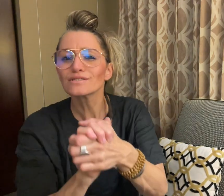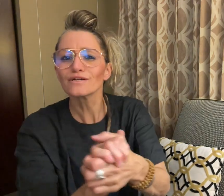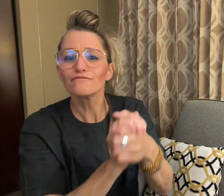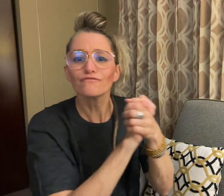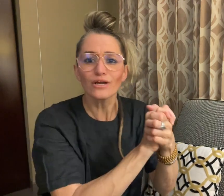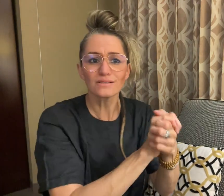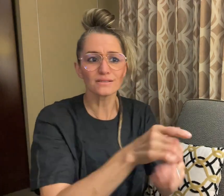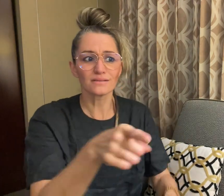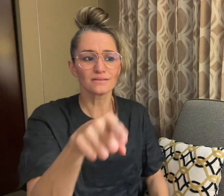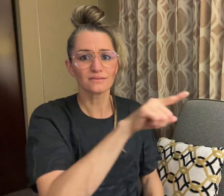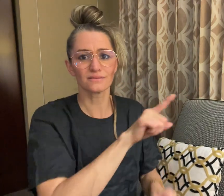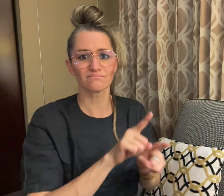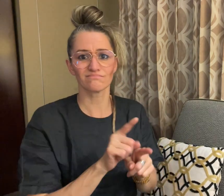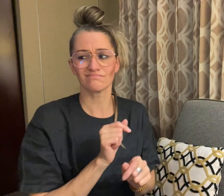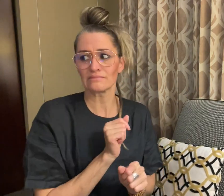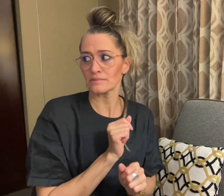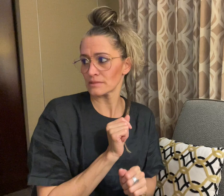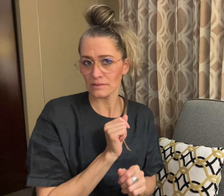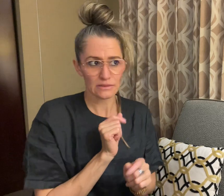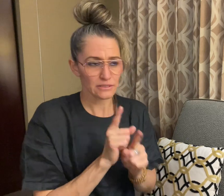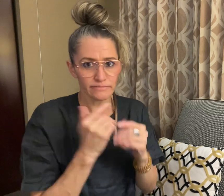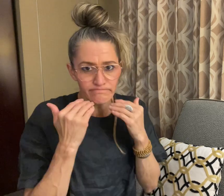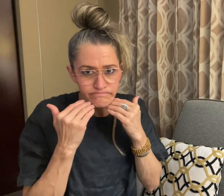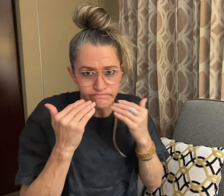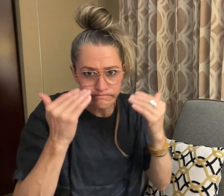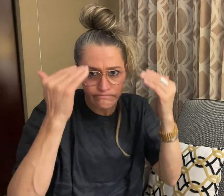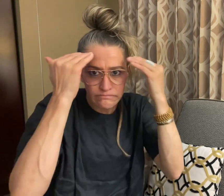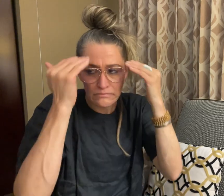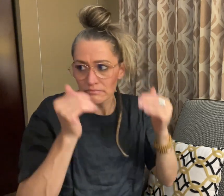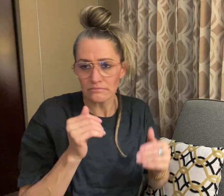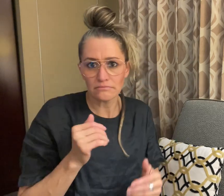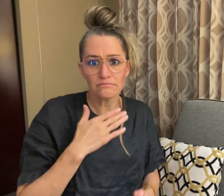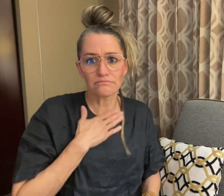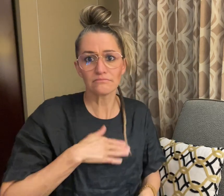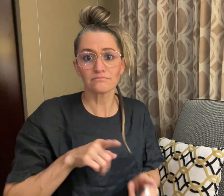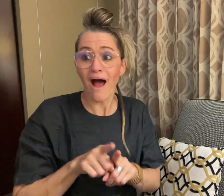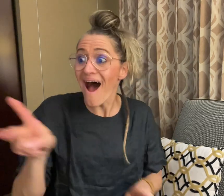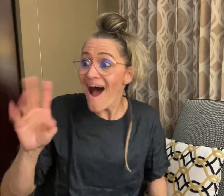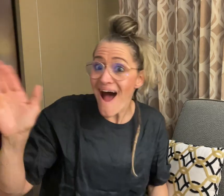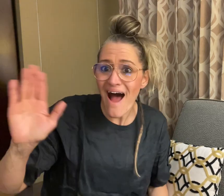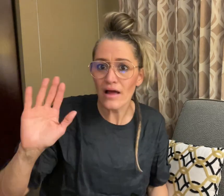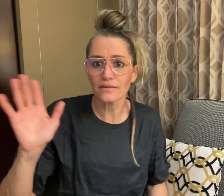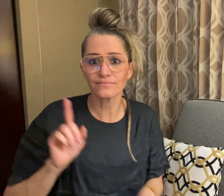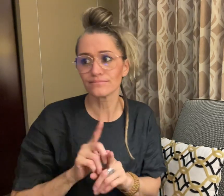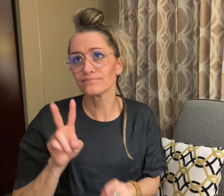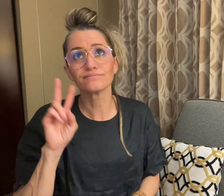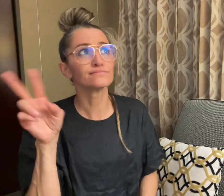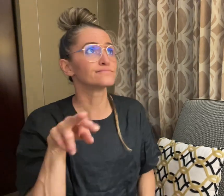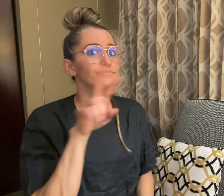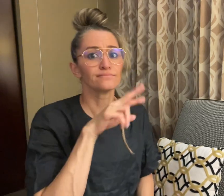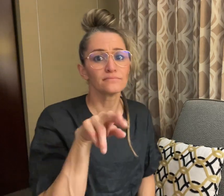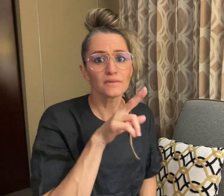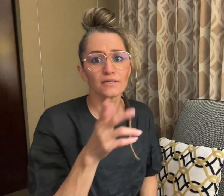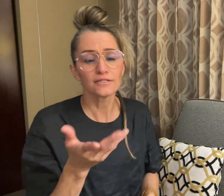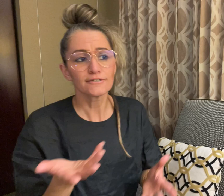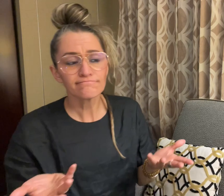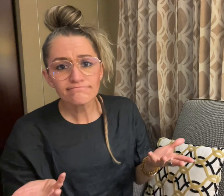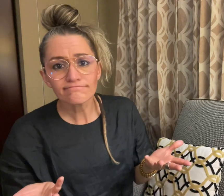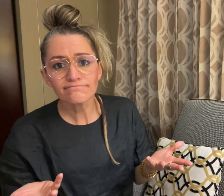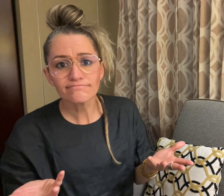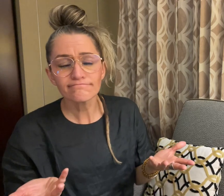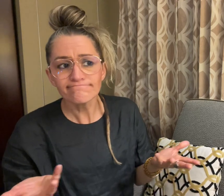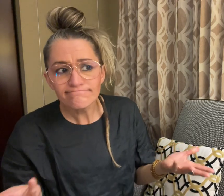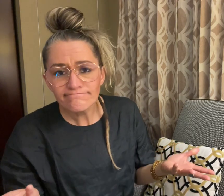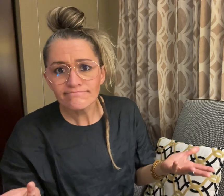who were too embarrassed to notice her. Yasmine claims